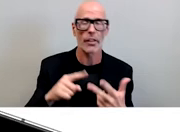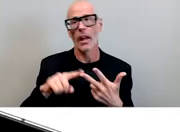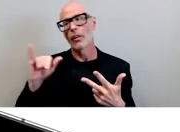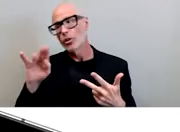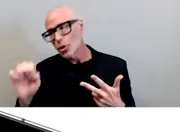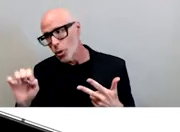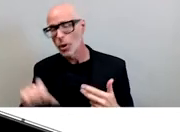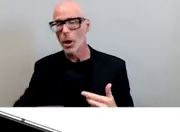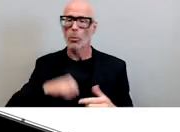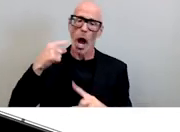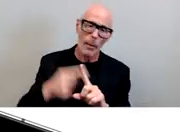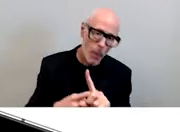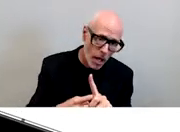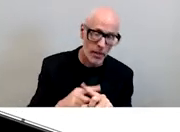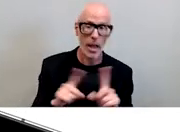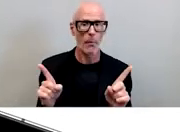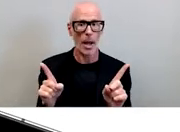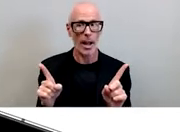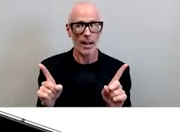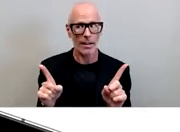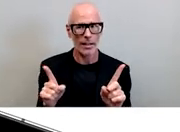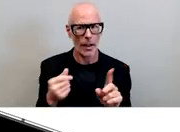have it in my budget but yeah in june just a few months later you out there marching for